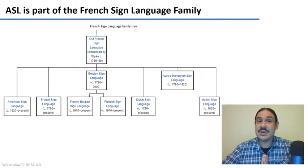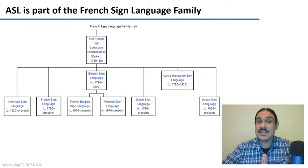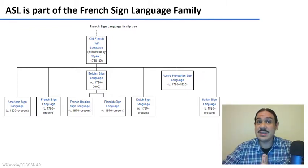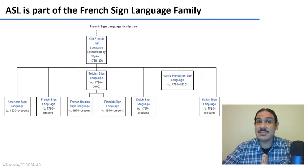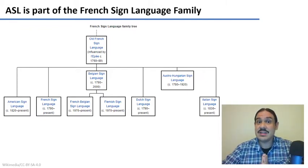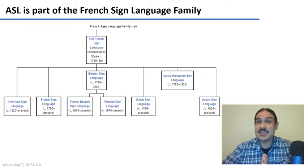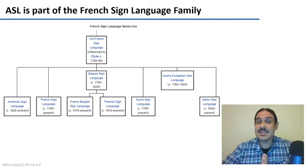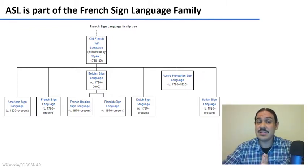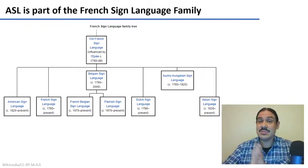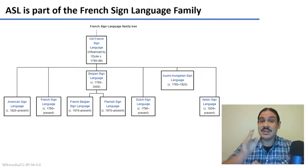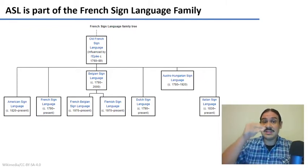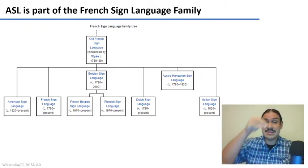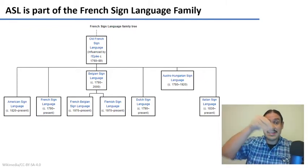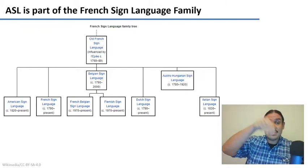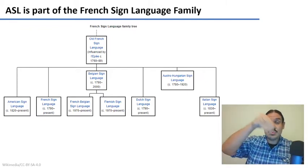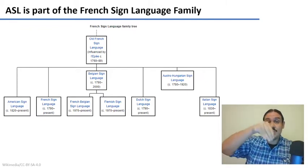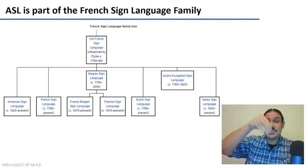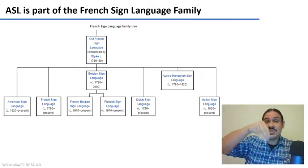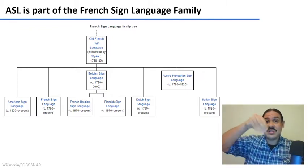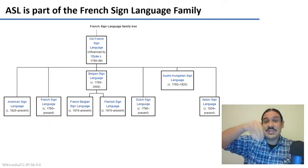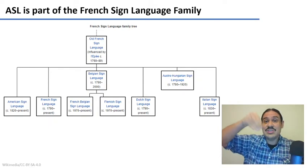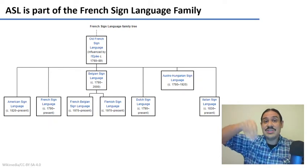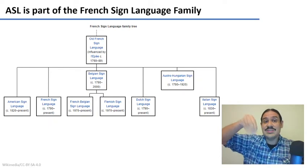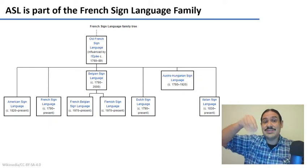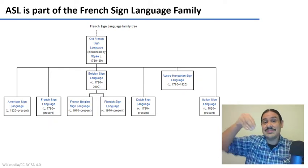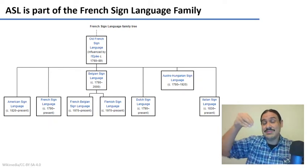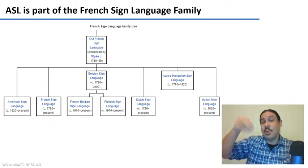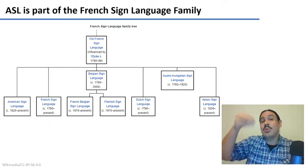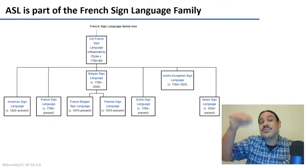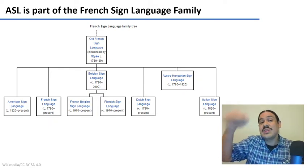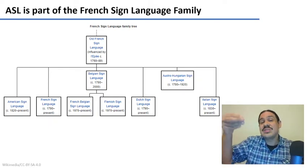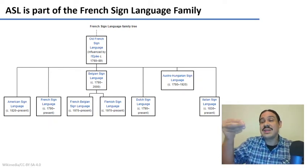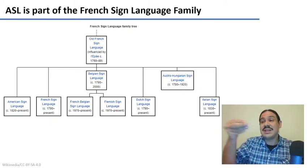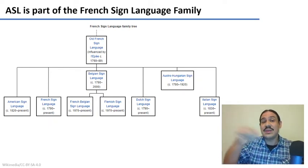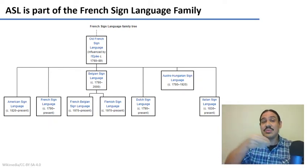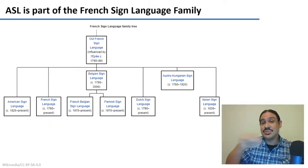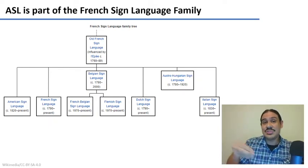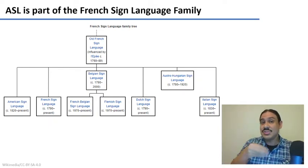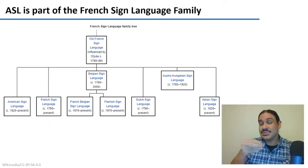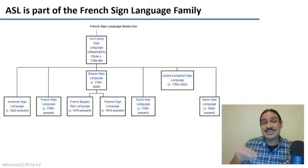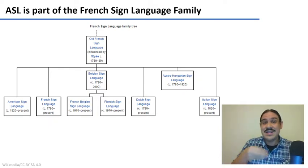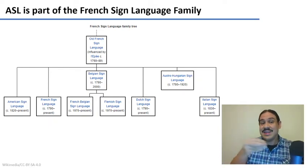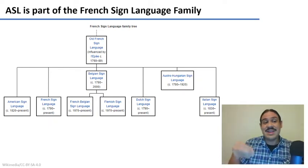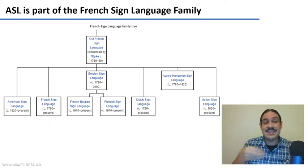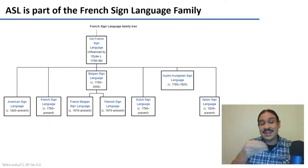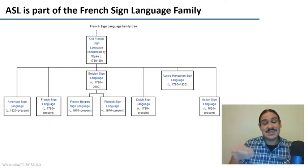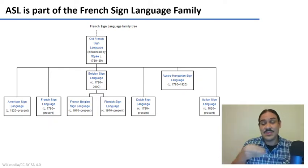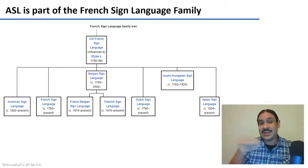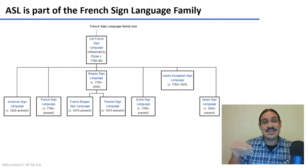in the us you can see how asl is related to other languages like